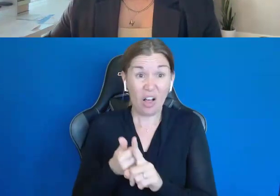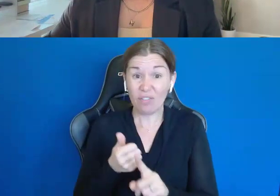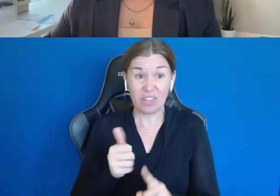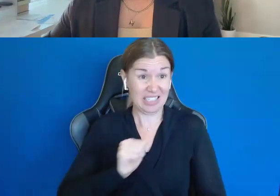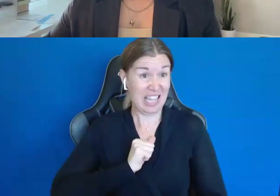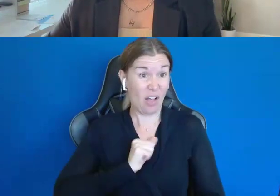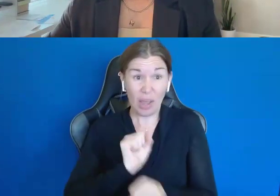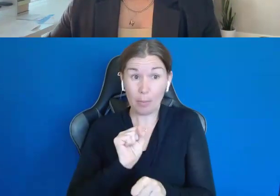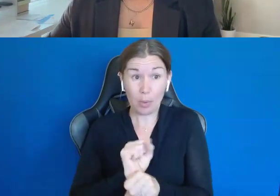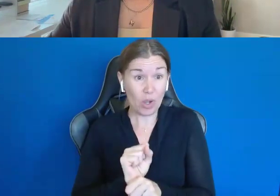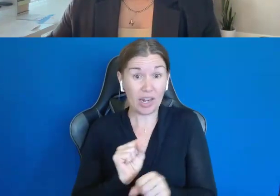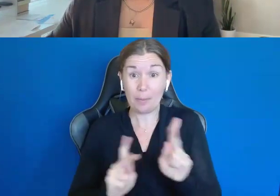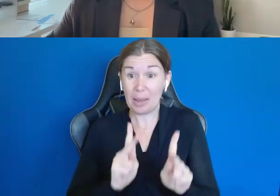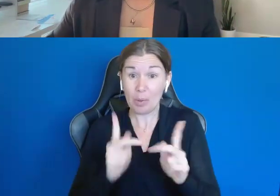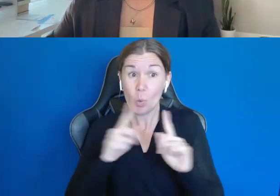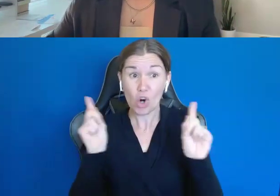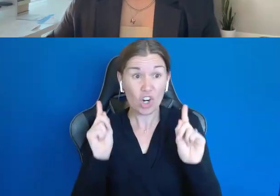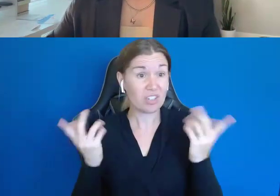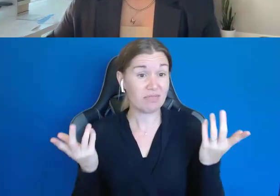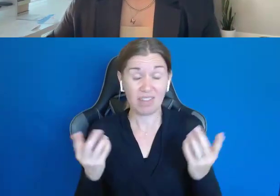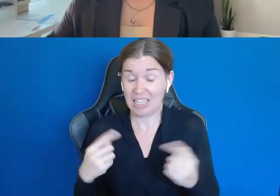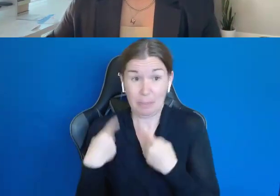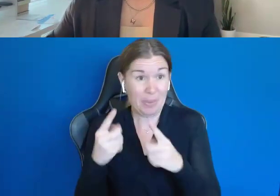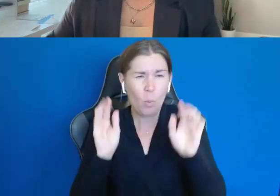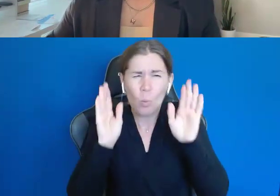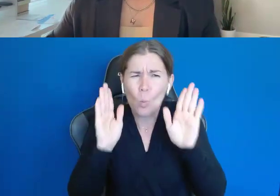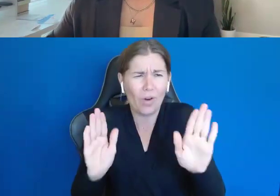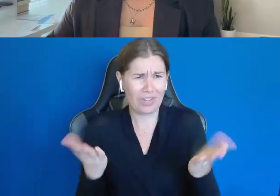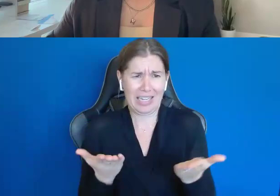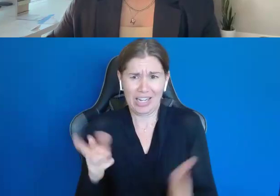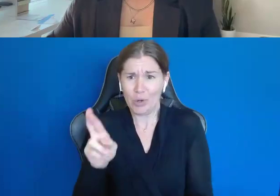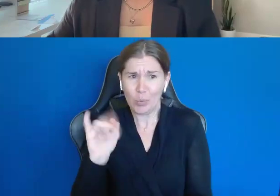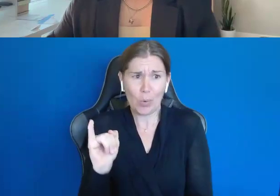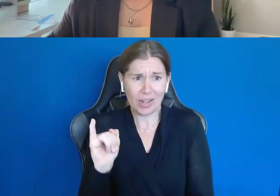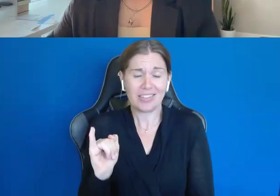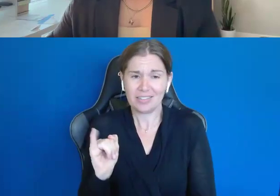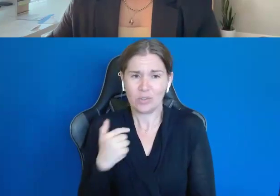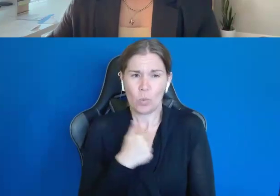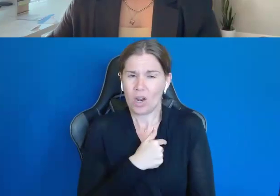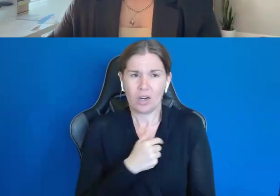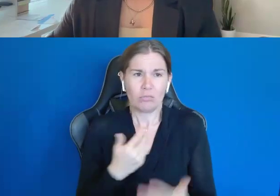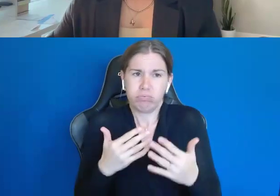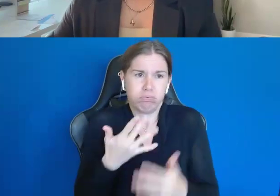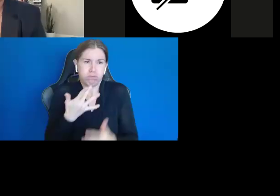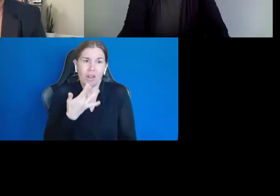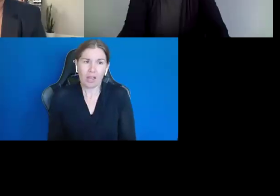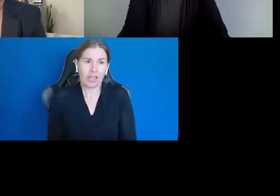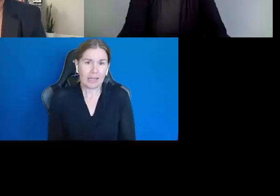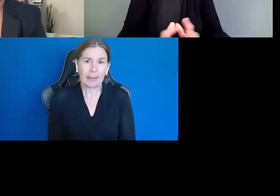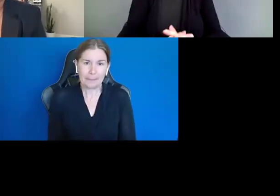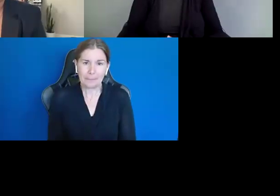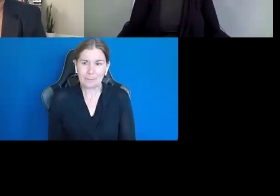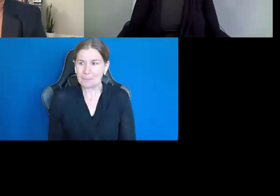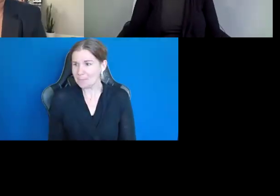Just, it's been phenomenal here in Rhode Island. We're so lucky.